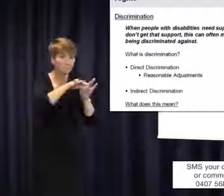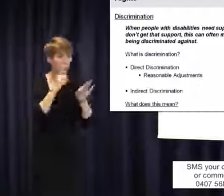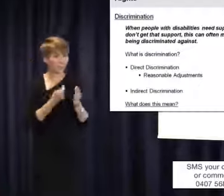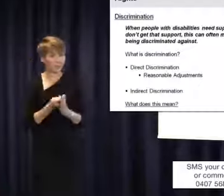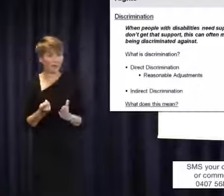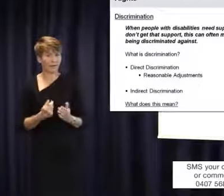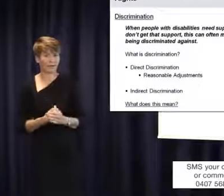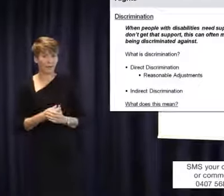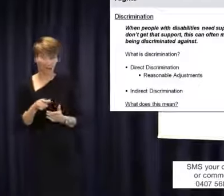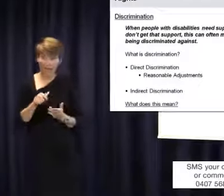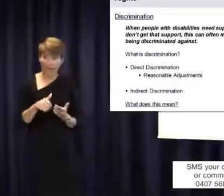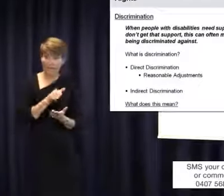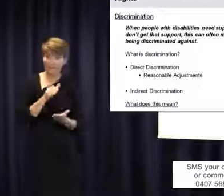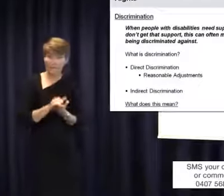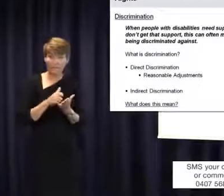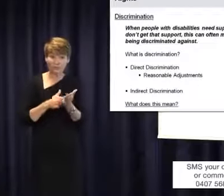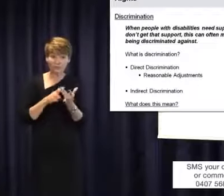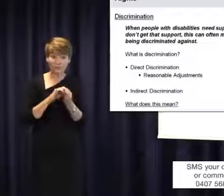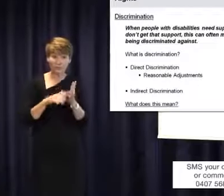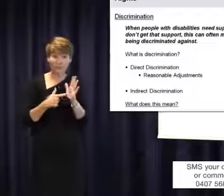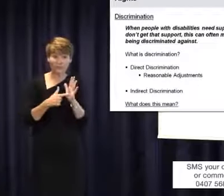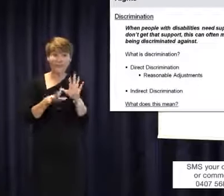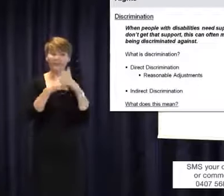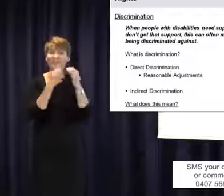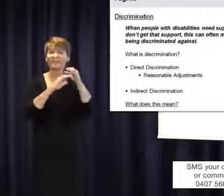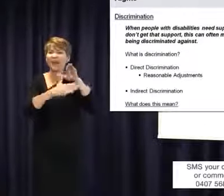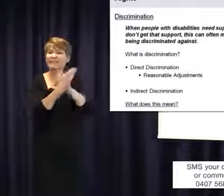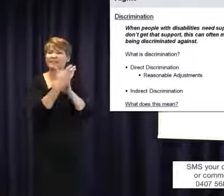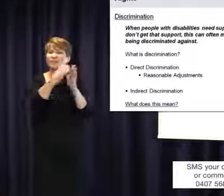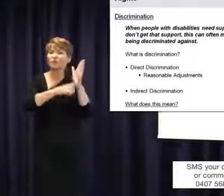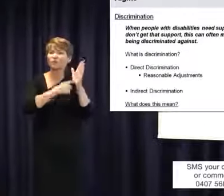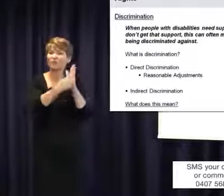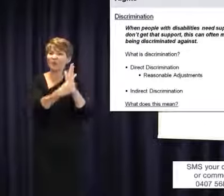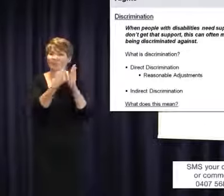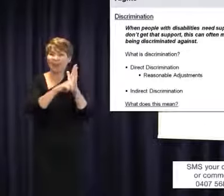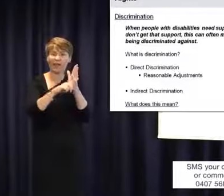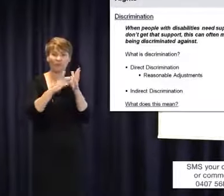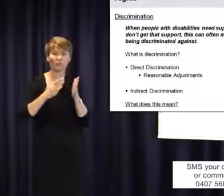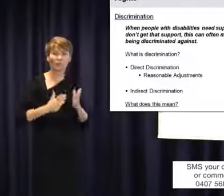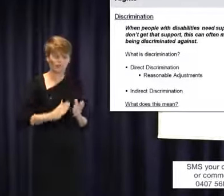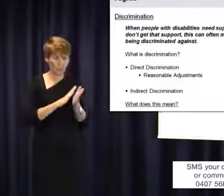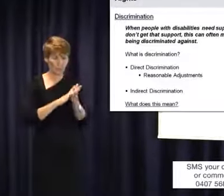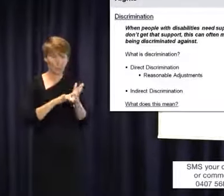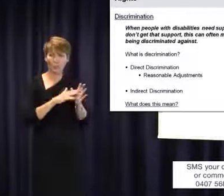falls under discrimination and human rights law. In terms of human rights, in Victoria